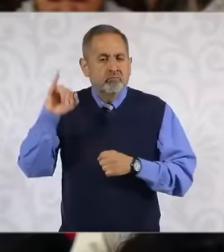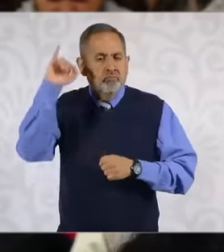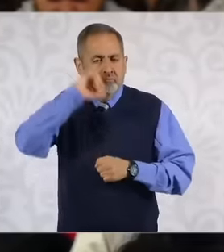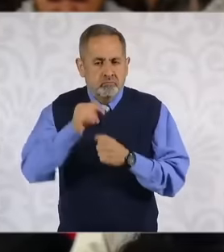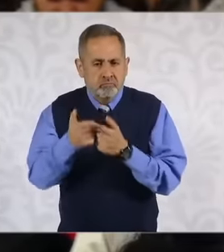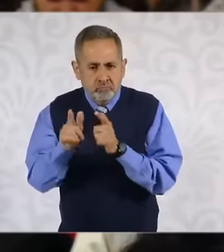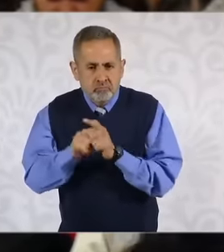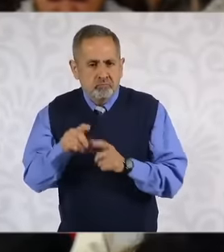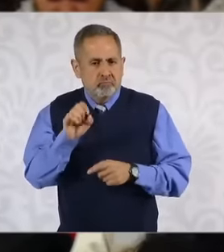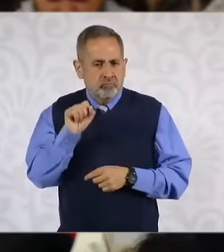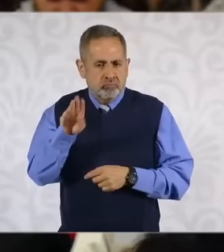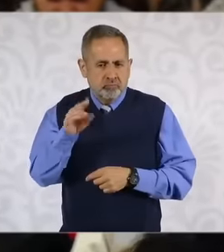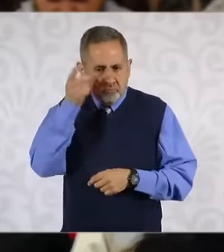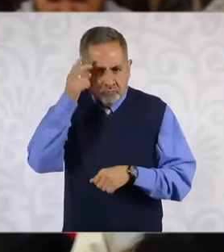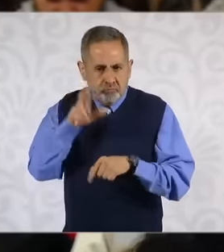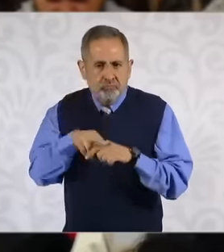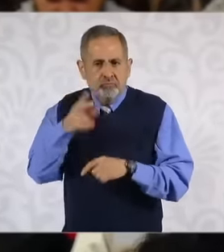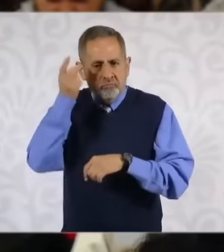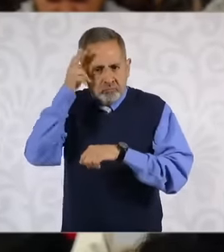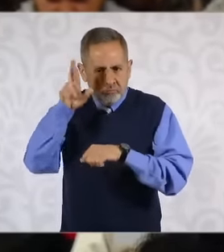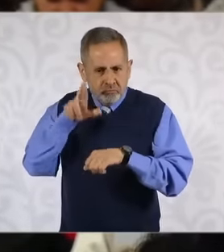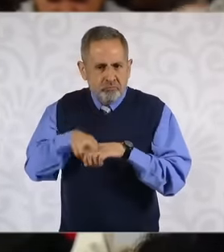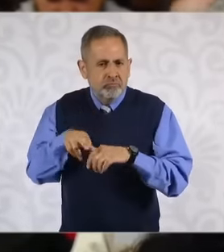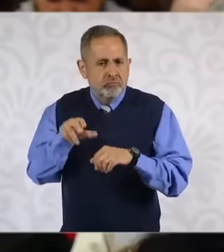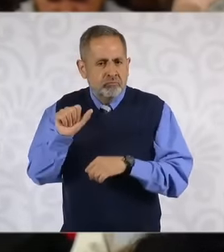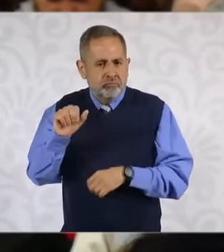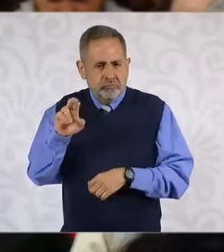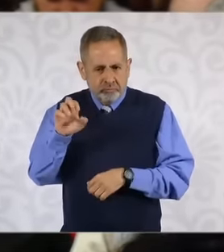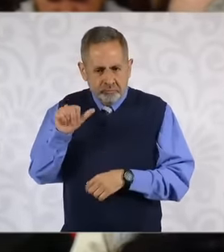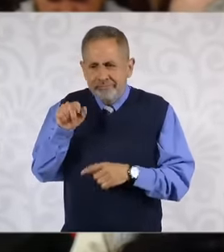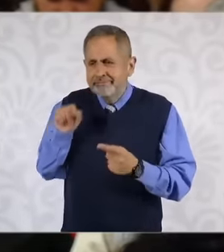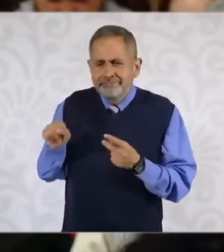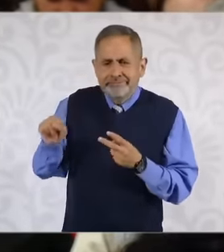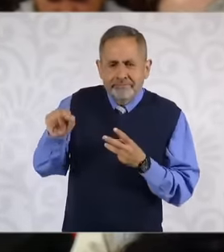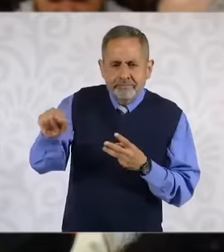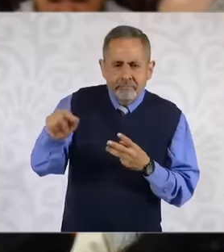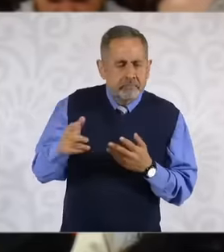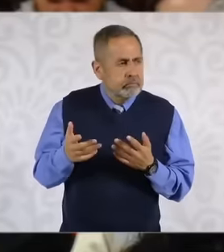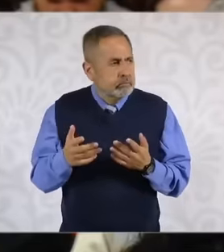to deputy directors or even area directors, can be competitive to